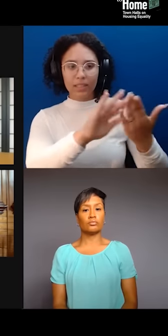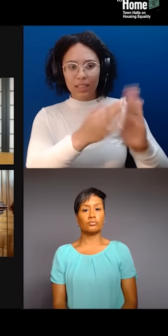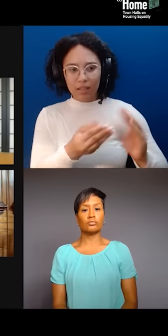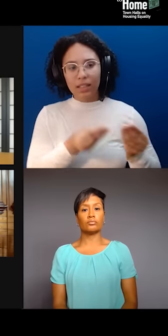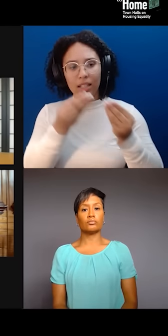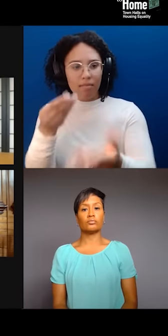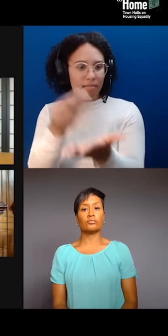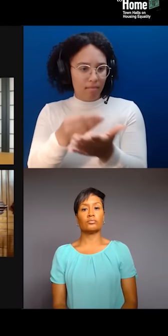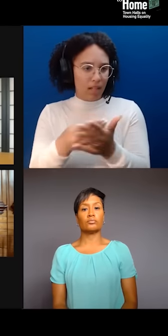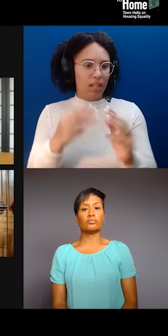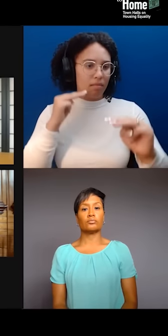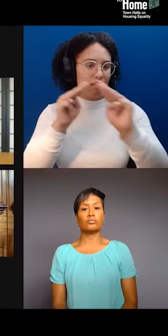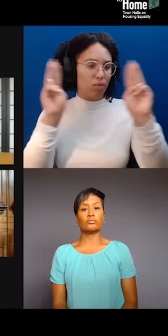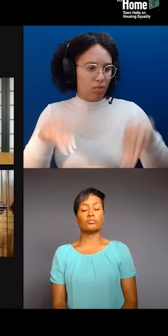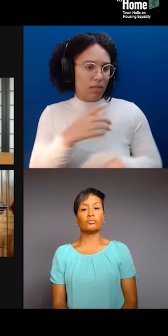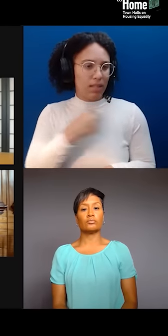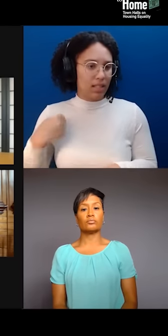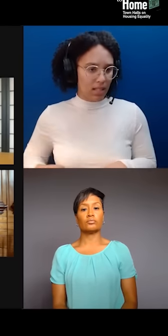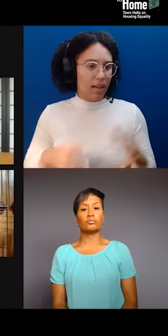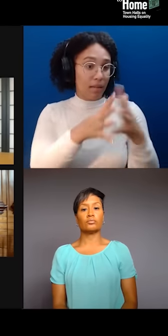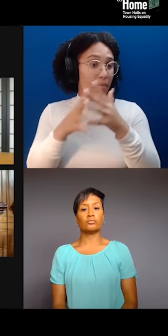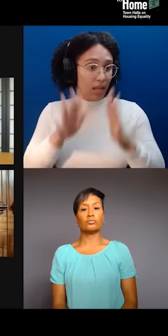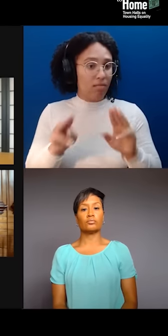Basically taking a bribe, I call it. They took $35 million